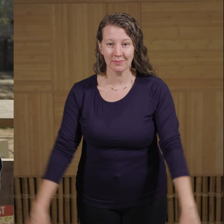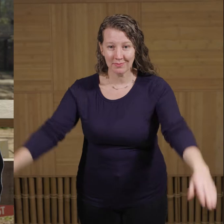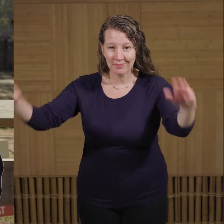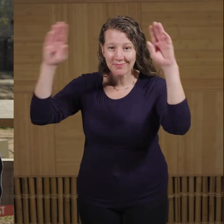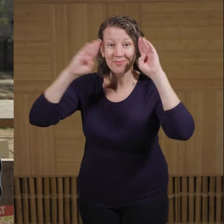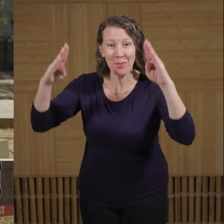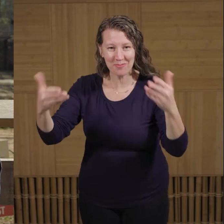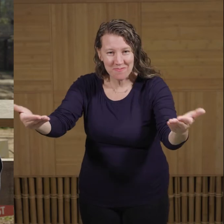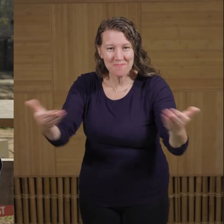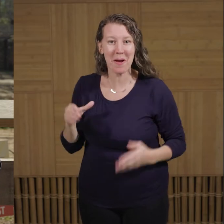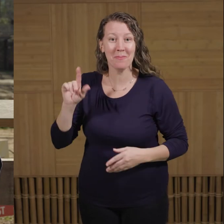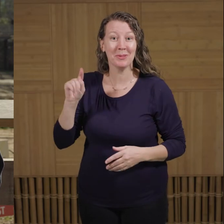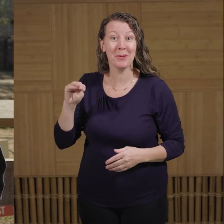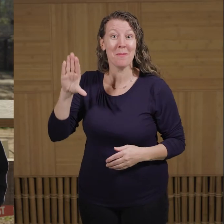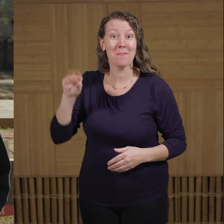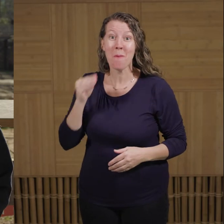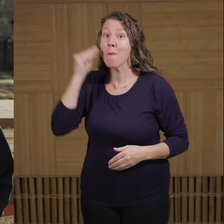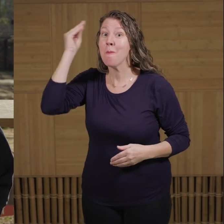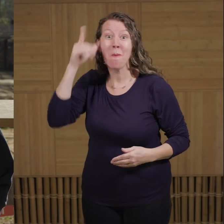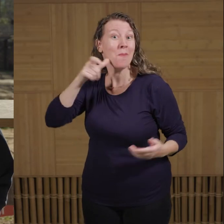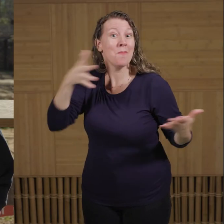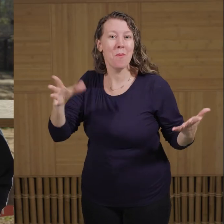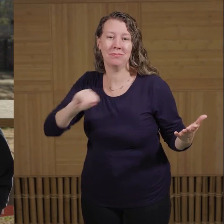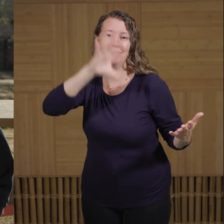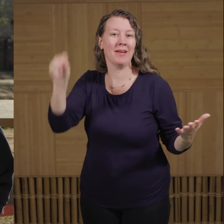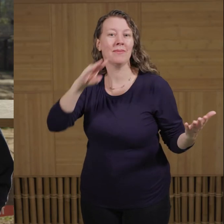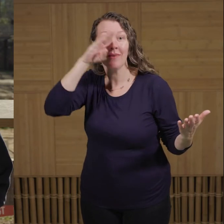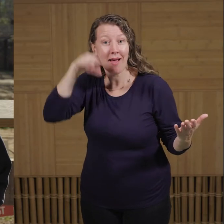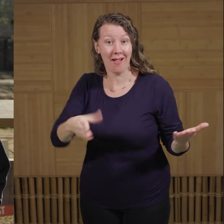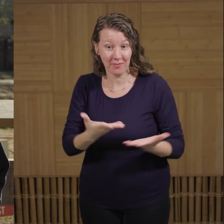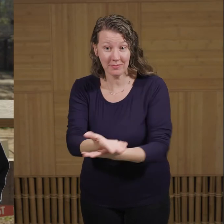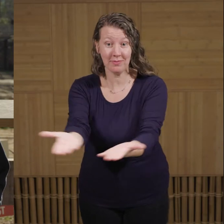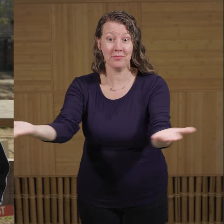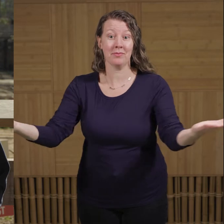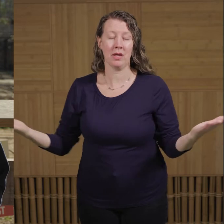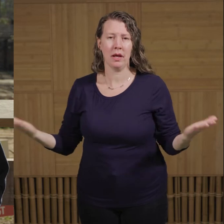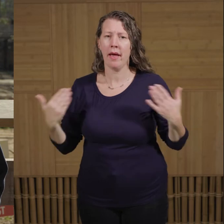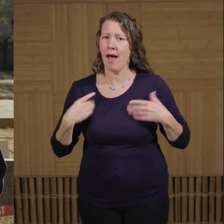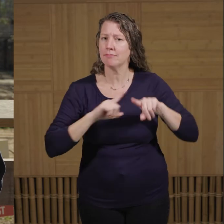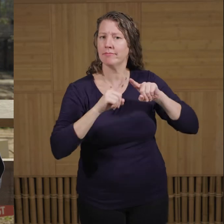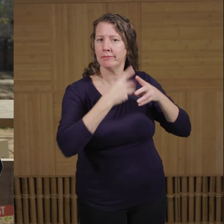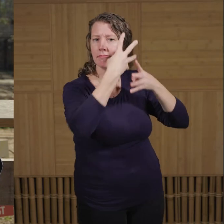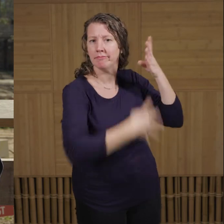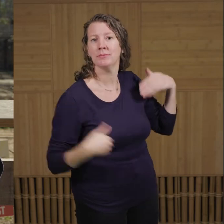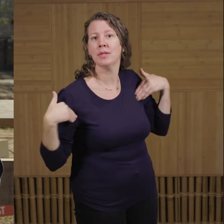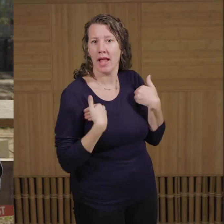Hello and welcome to Tembo Trek home of the African savanna elephant. Here our habitat has been designed to mimic different aspects